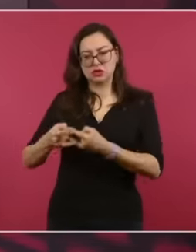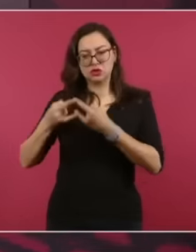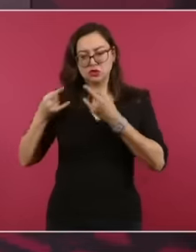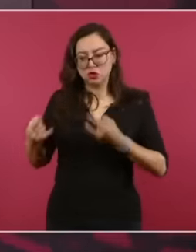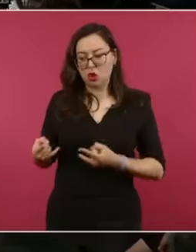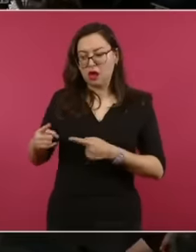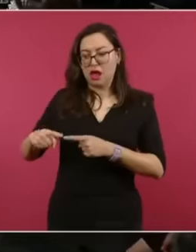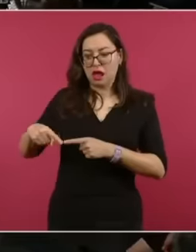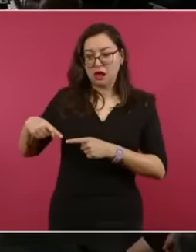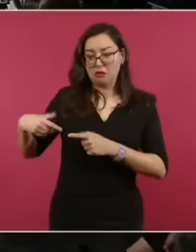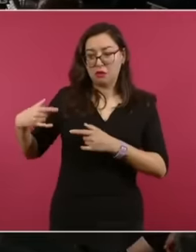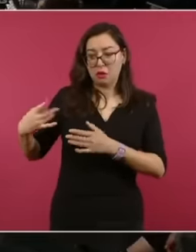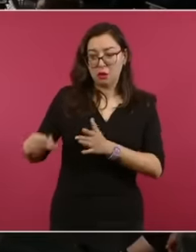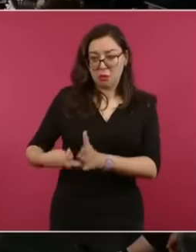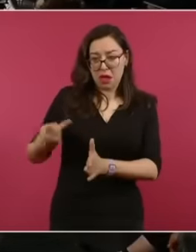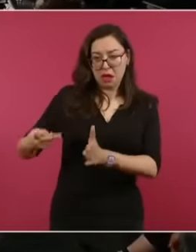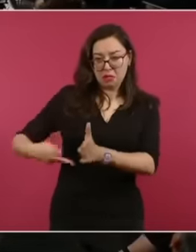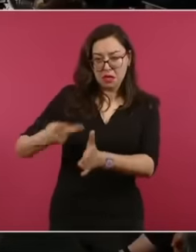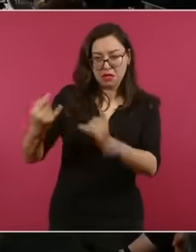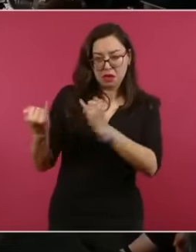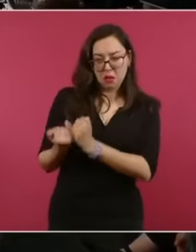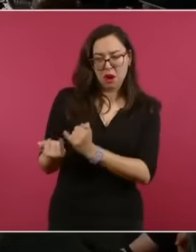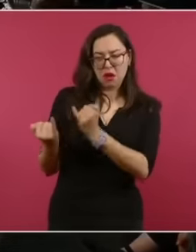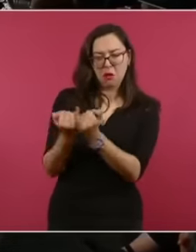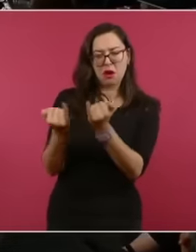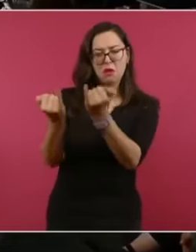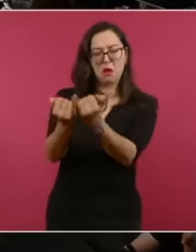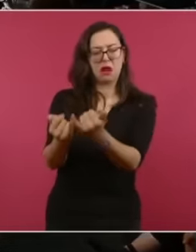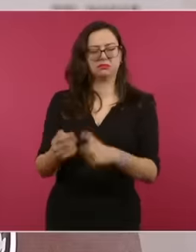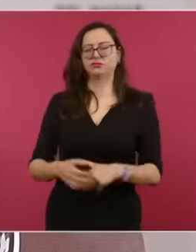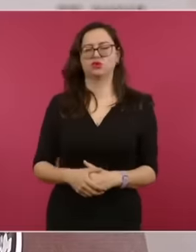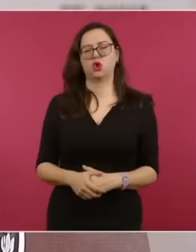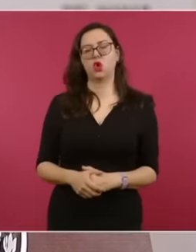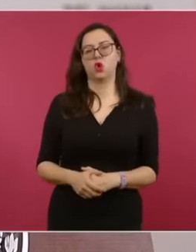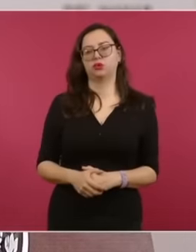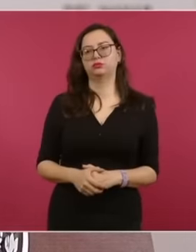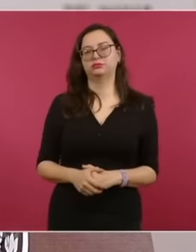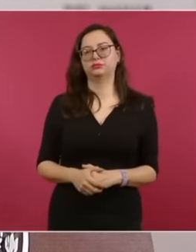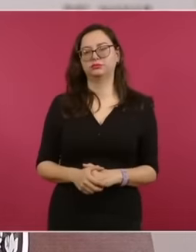be considered.